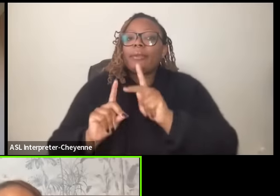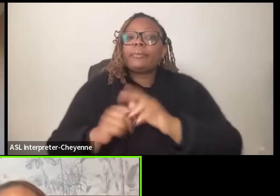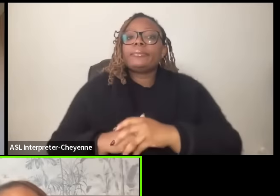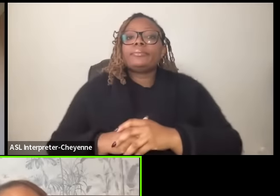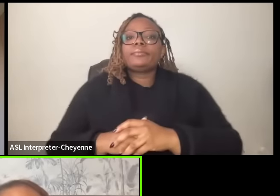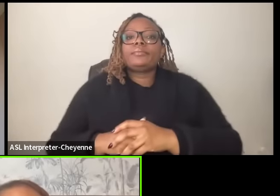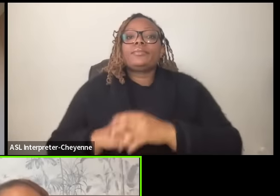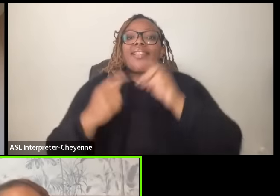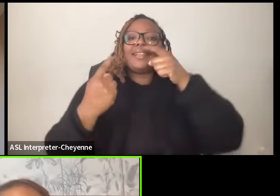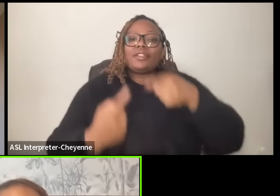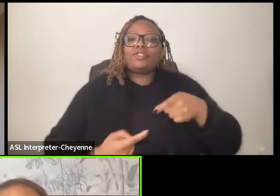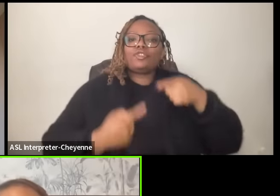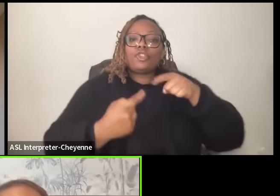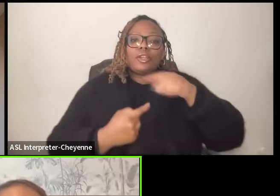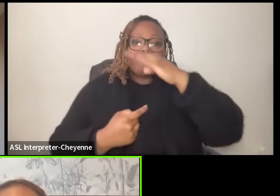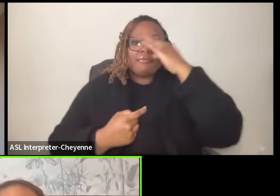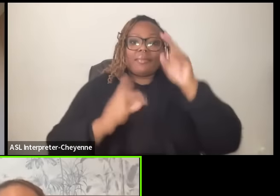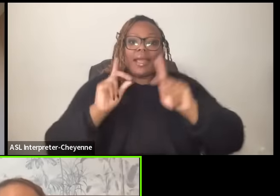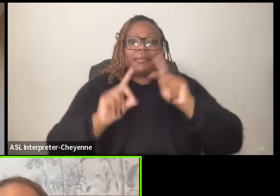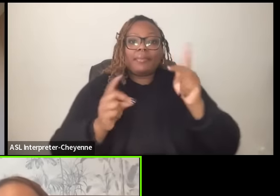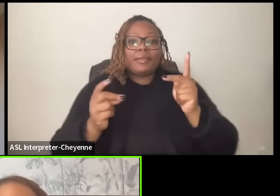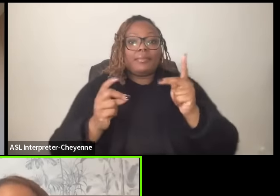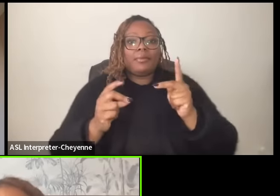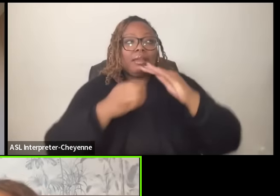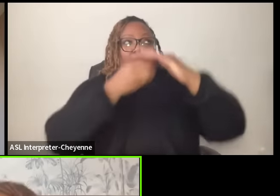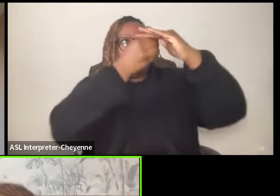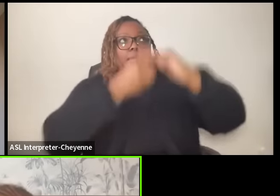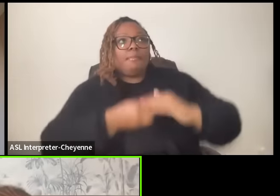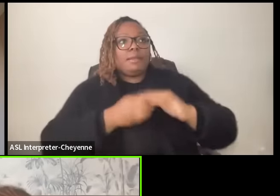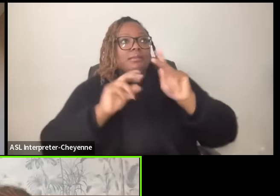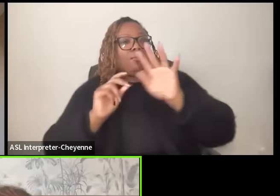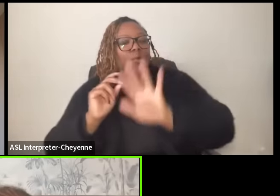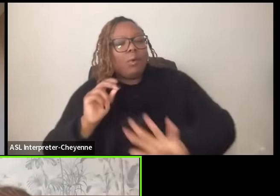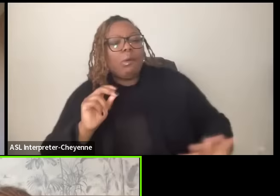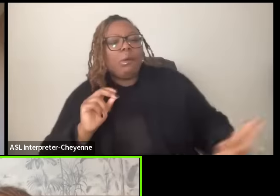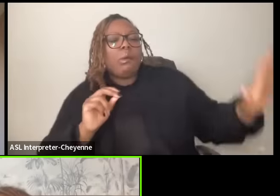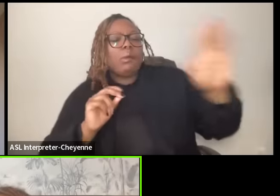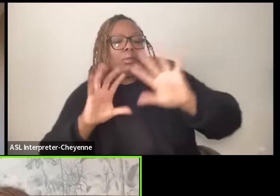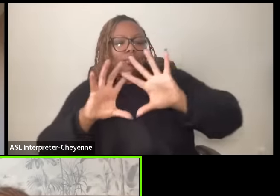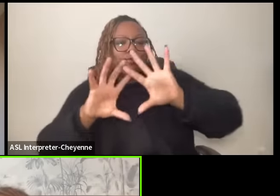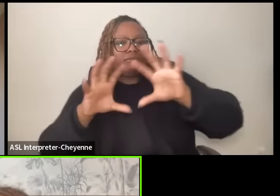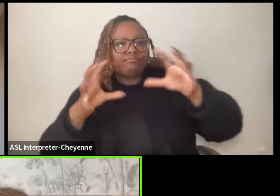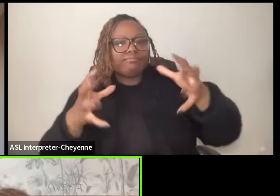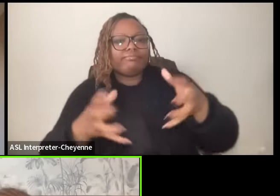struggles of black folks and the oppressed people around the world and I really am resonating with